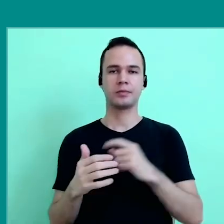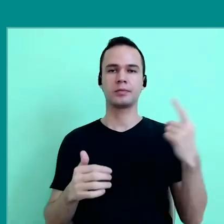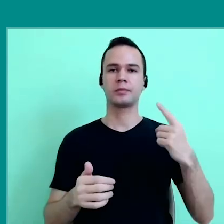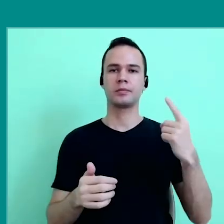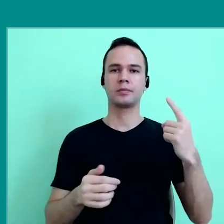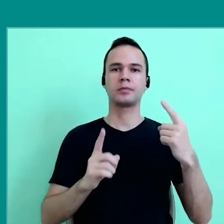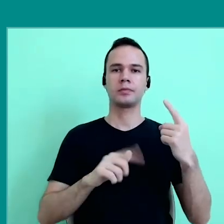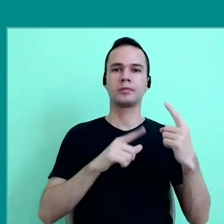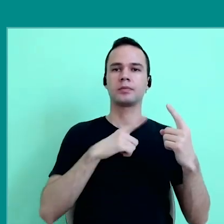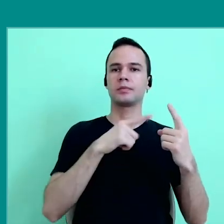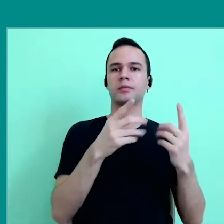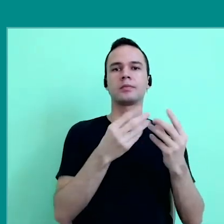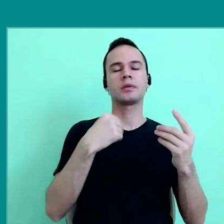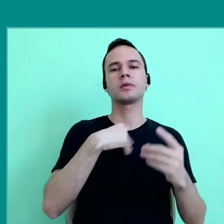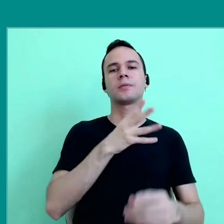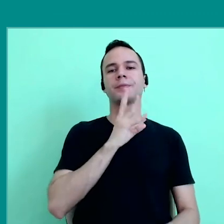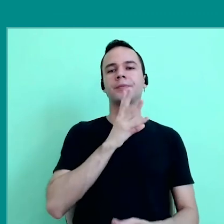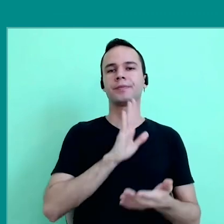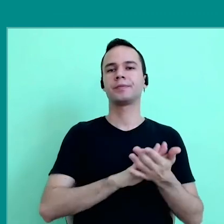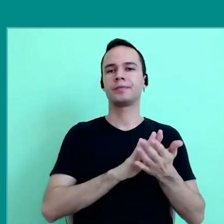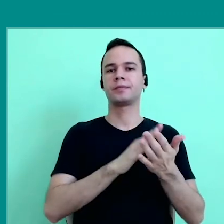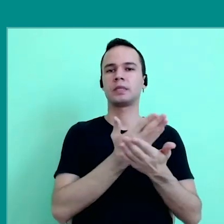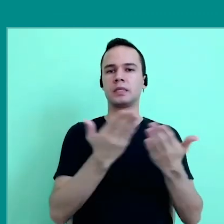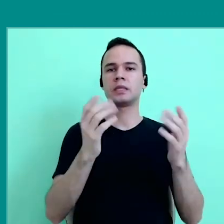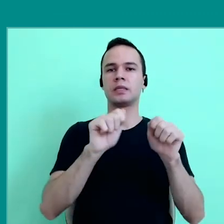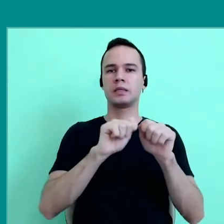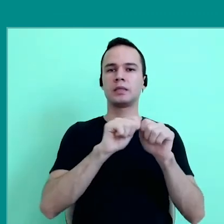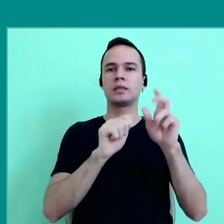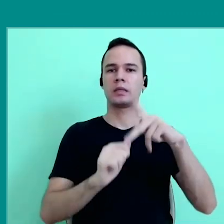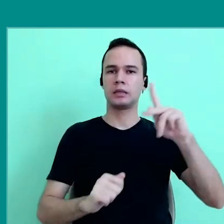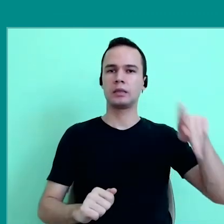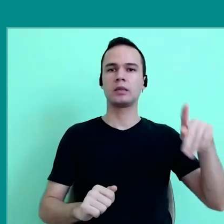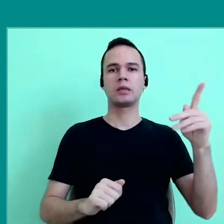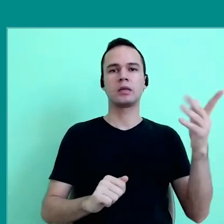In the first place, make a big recognition what teachers are doing,